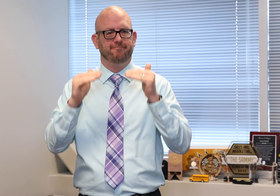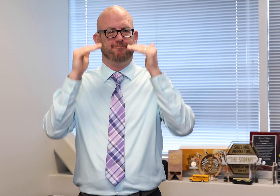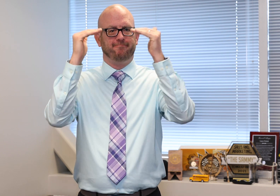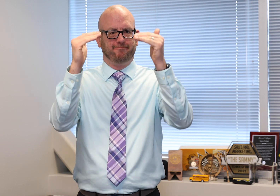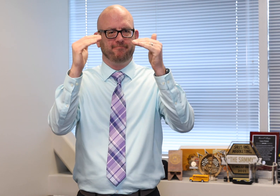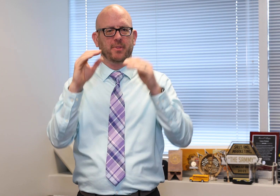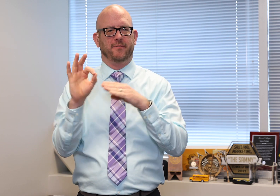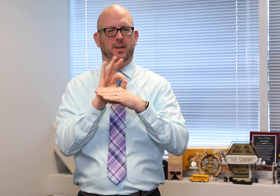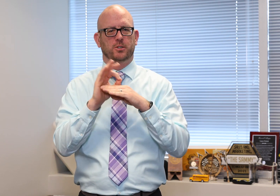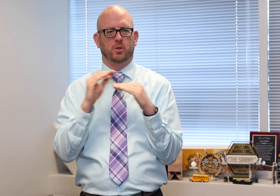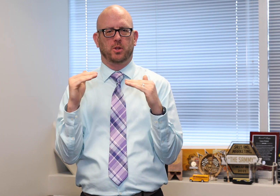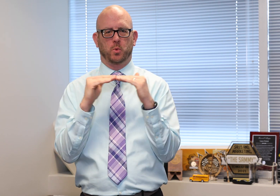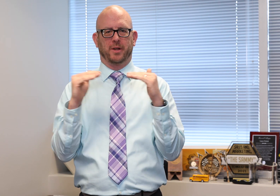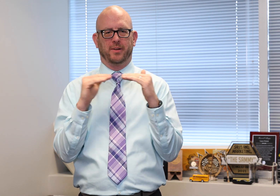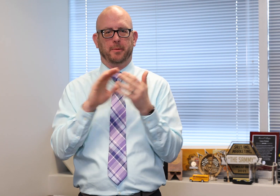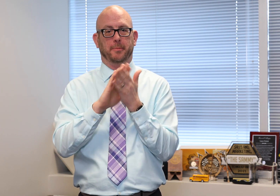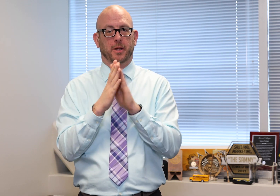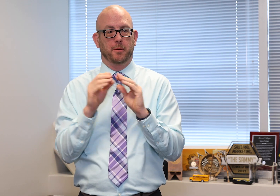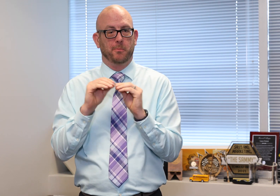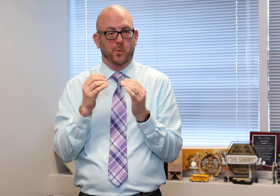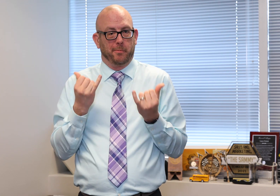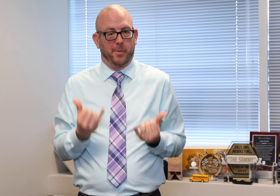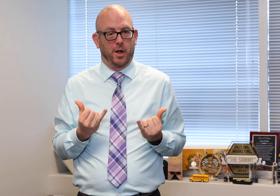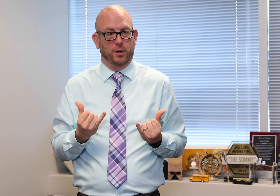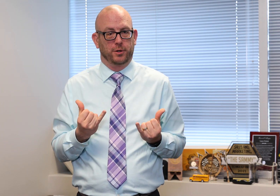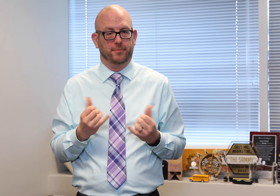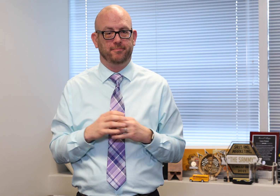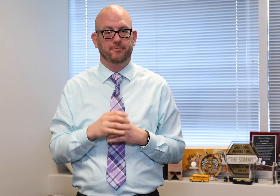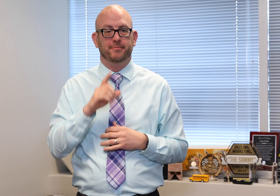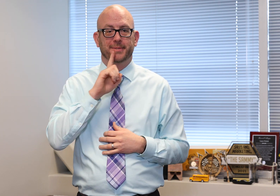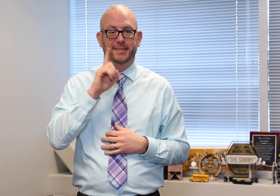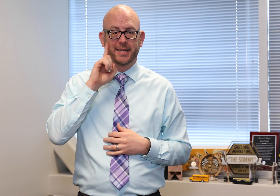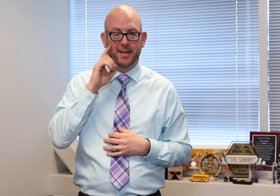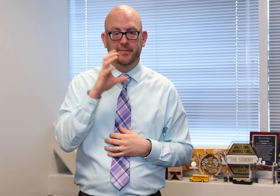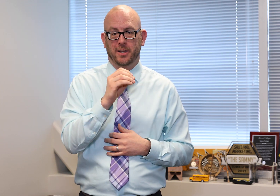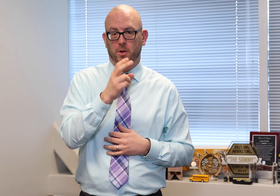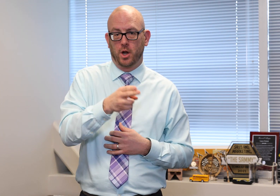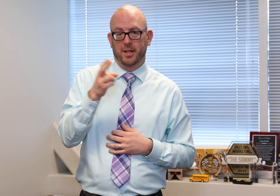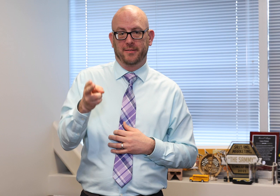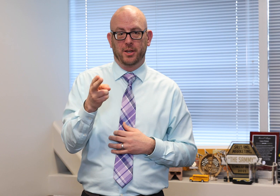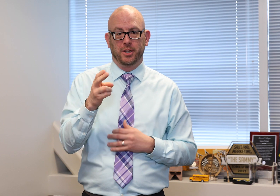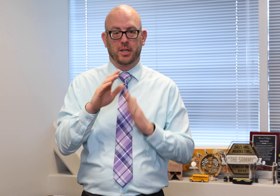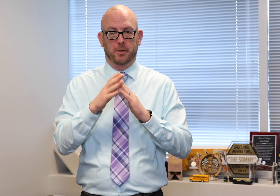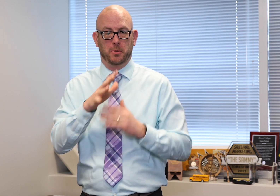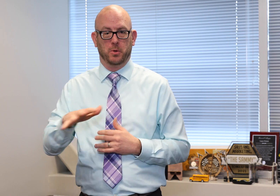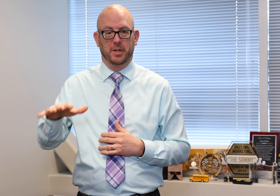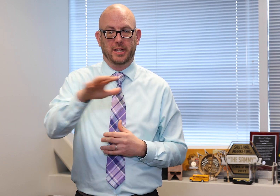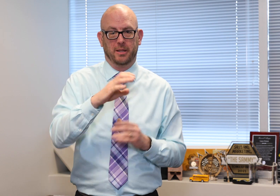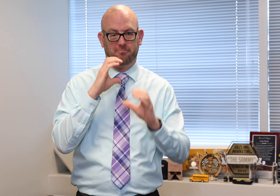equal opportunities to Deaf and hard-of hearing people that will close the